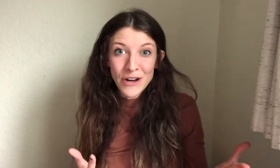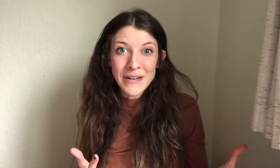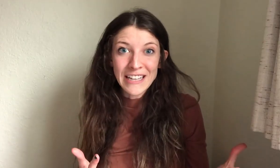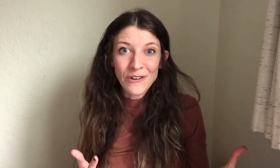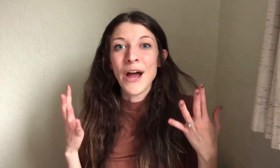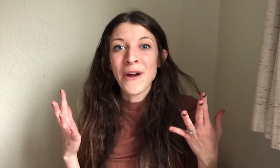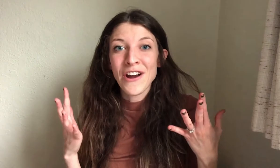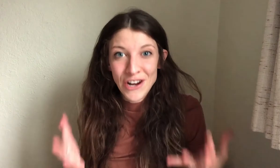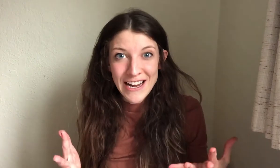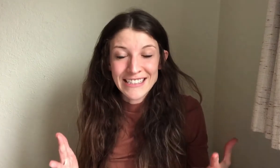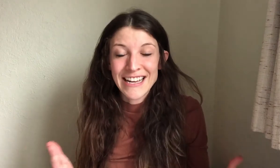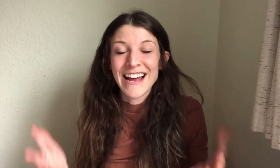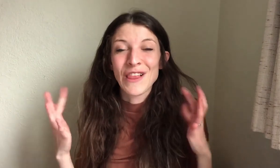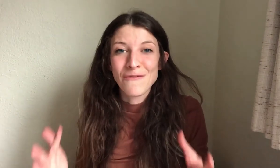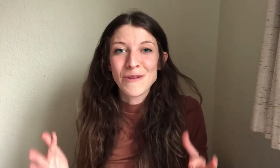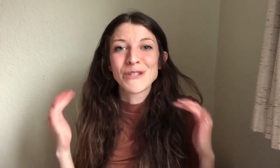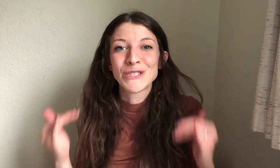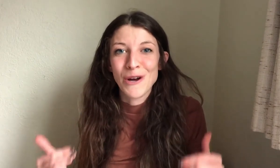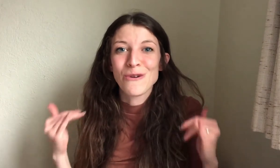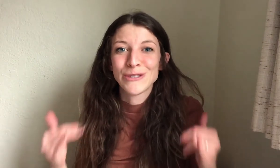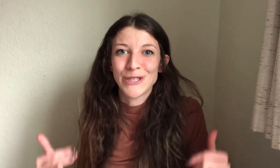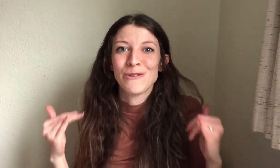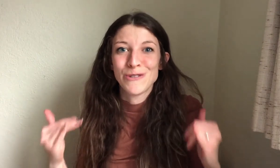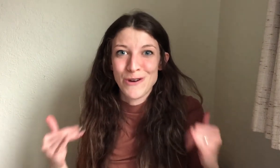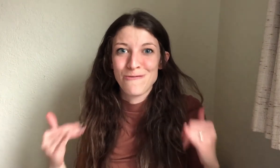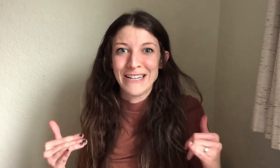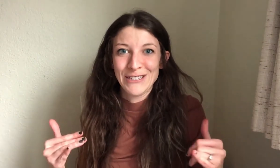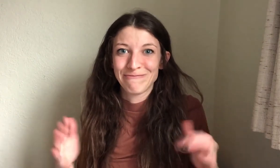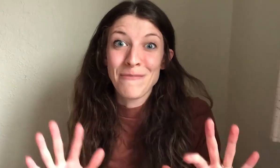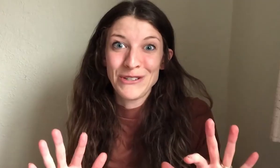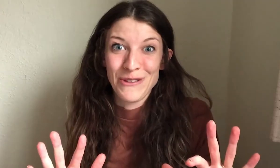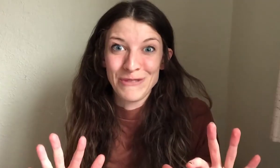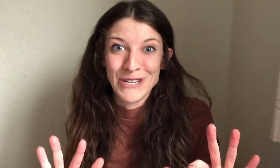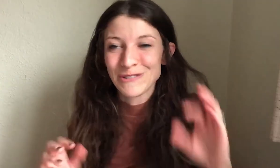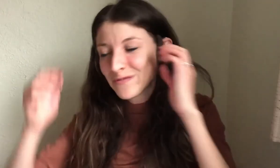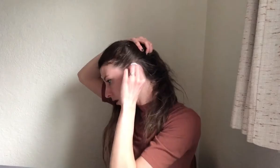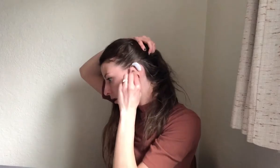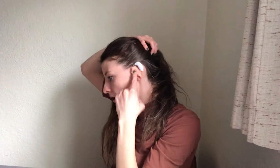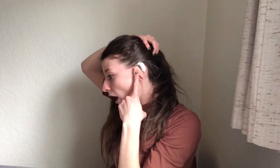hearing myself, I wear hearing aids, and I love them so, so, so much. Let me show them to you.